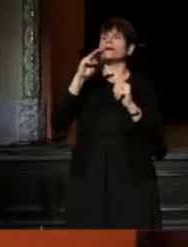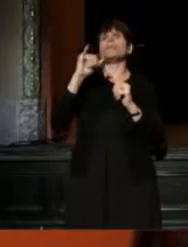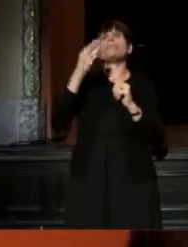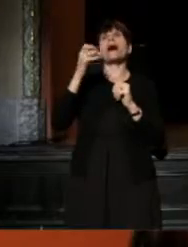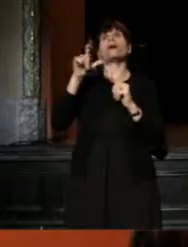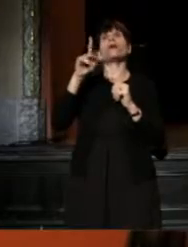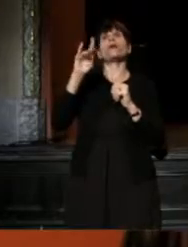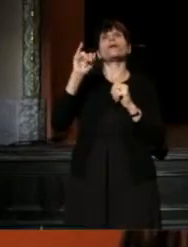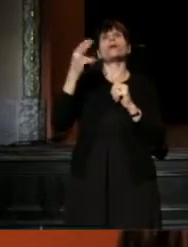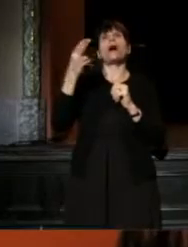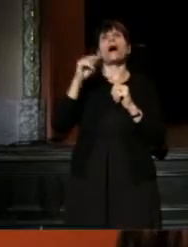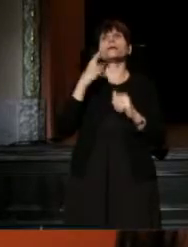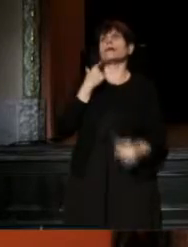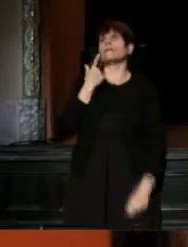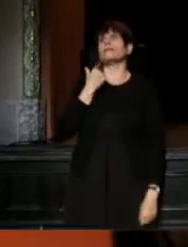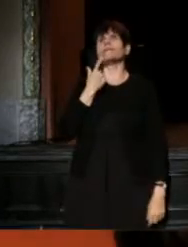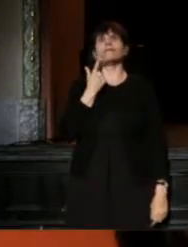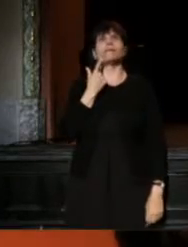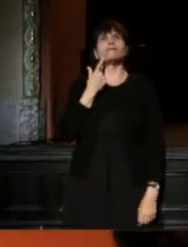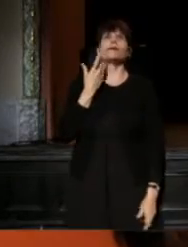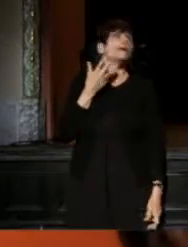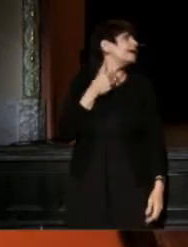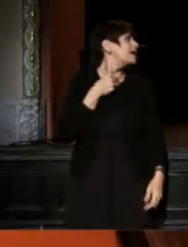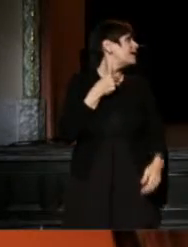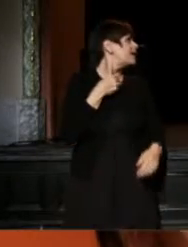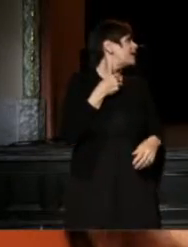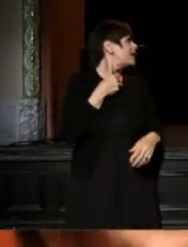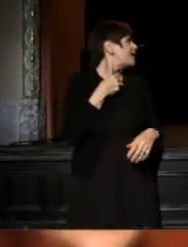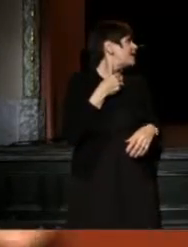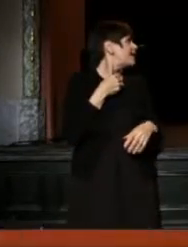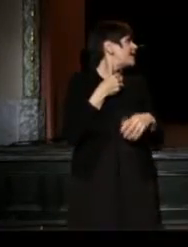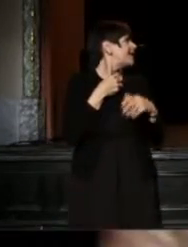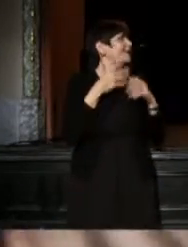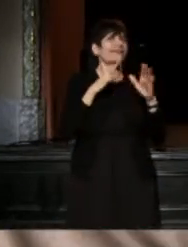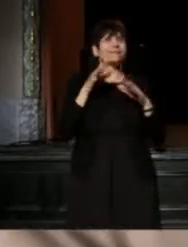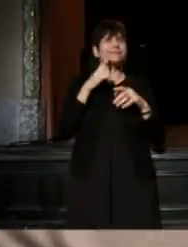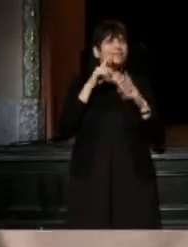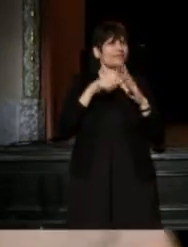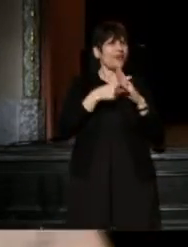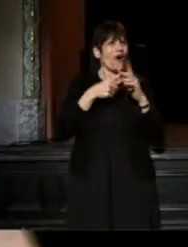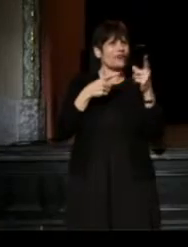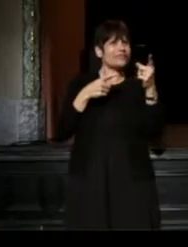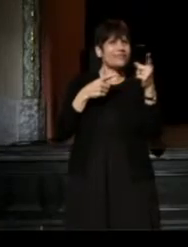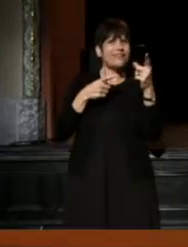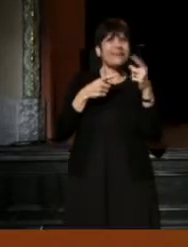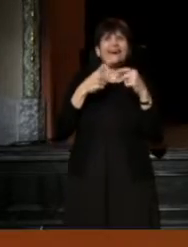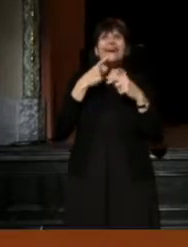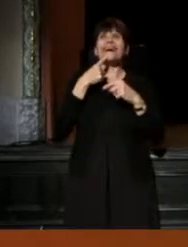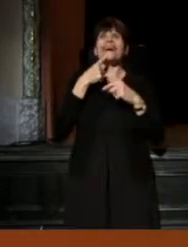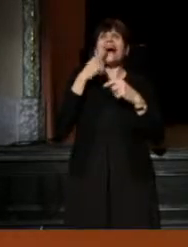(Michael) You told me I wouldn't start. (Jim) No, I changed my mind.